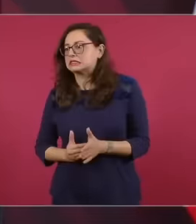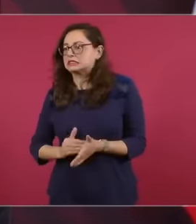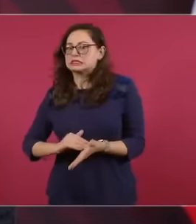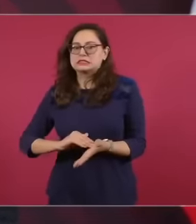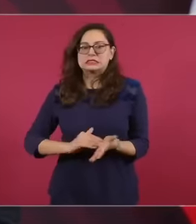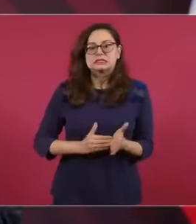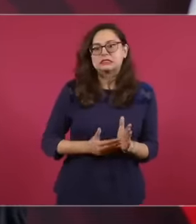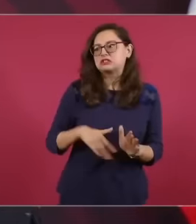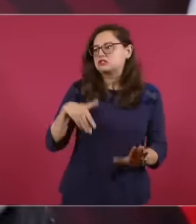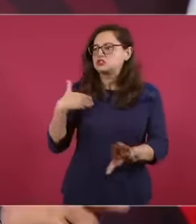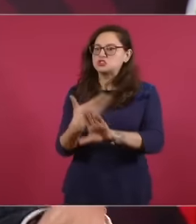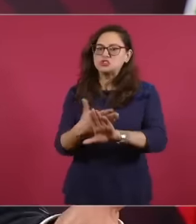the Constitution to be violated